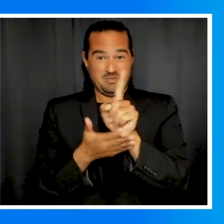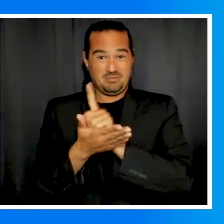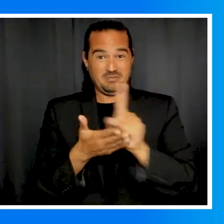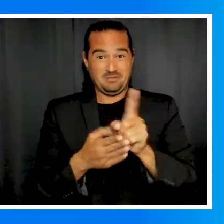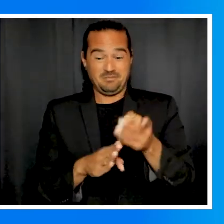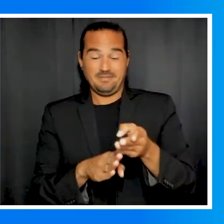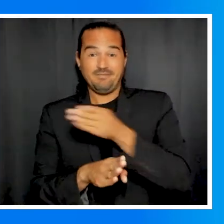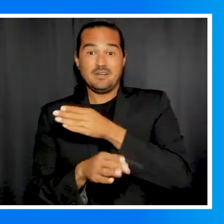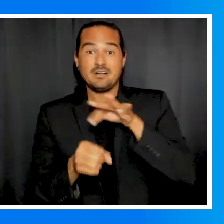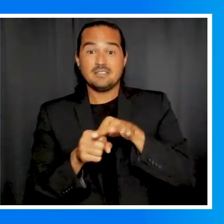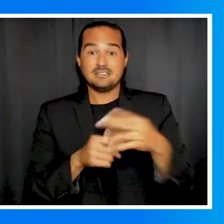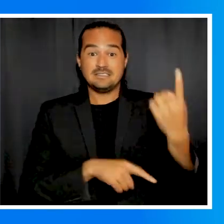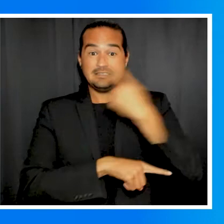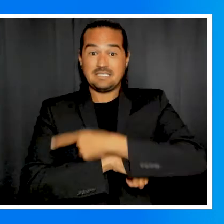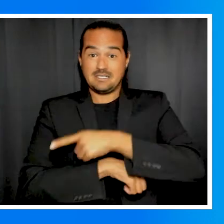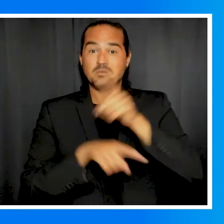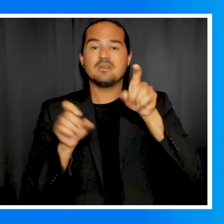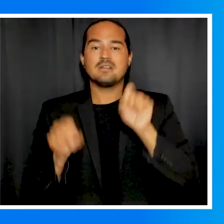less than seven days before an election